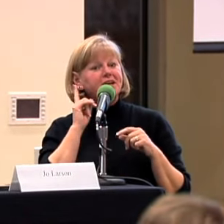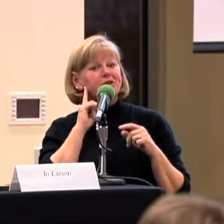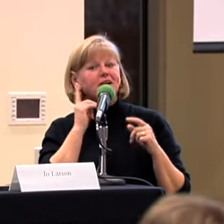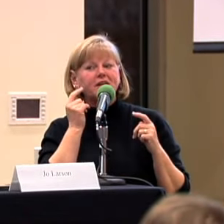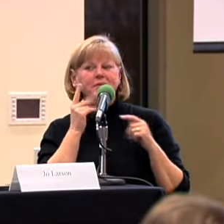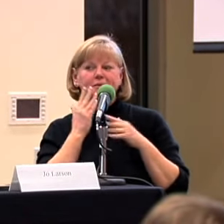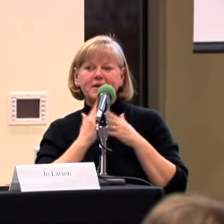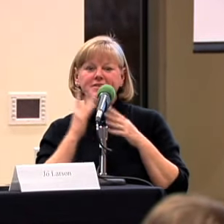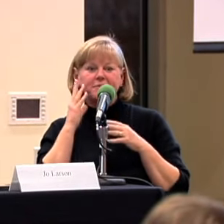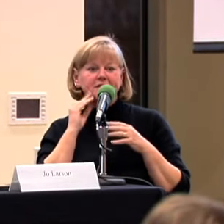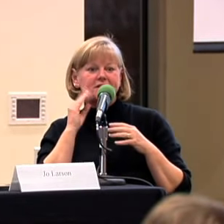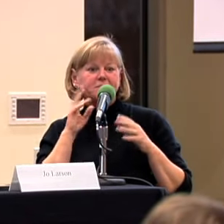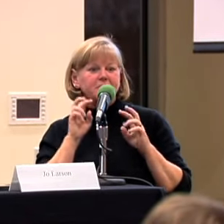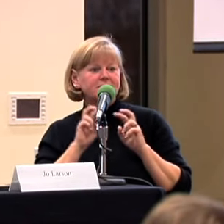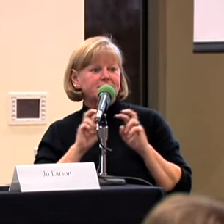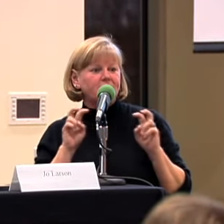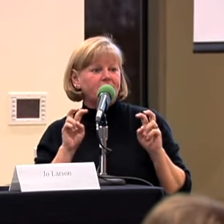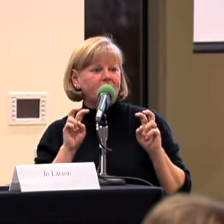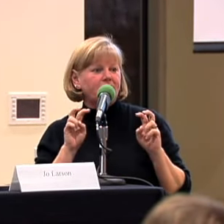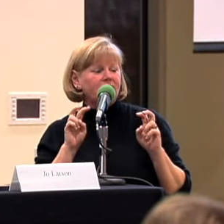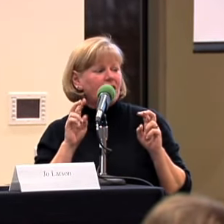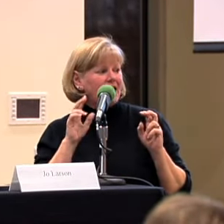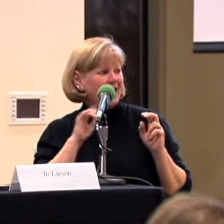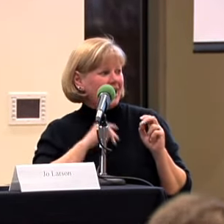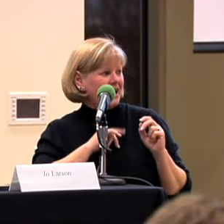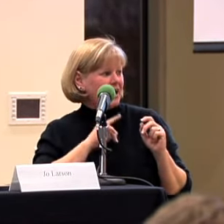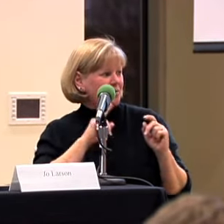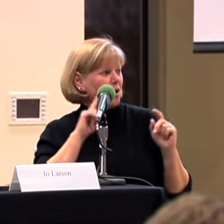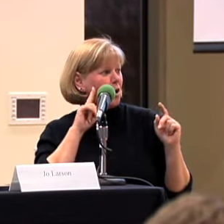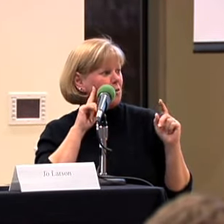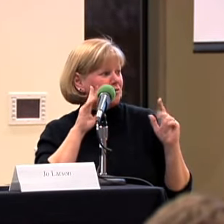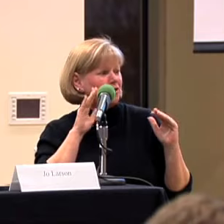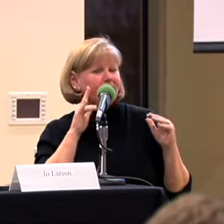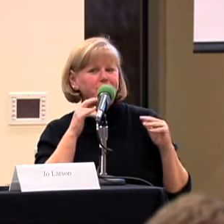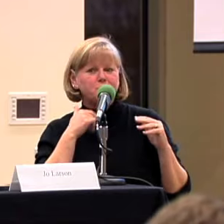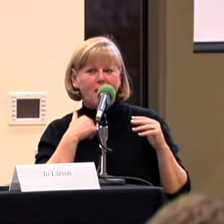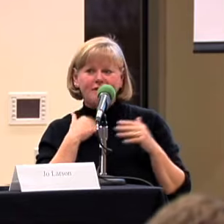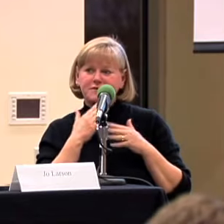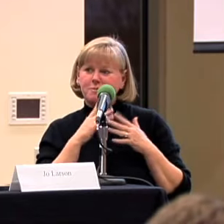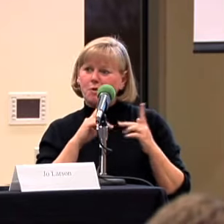FILM AND HEARD THE EXPERIENCES. I'M HOPEFUL YOU HAVE QUESTIONS YOU WOULD